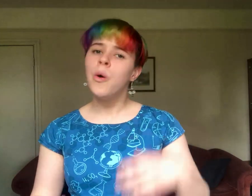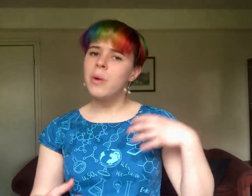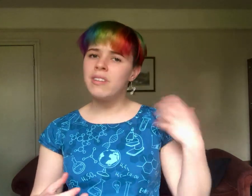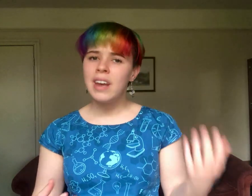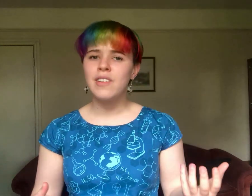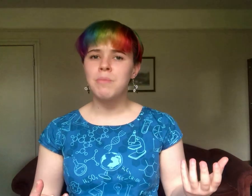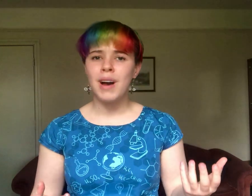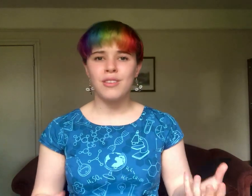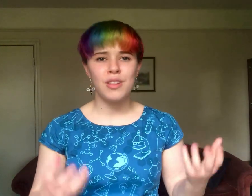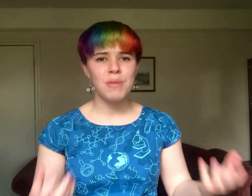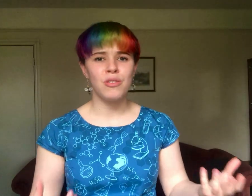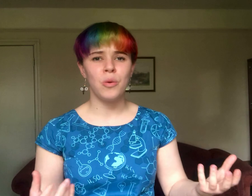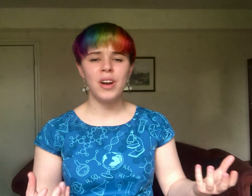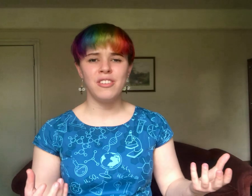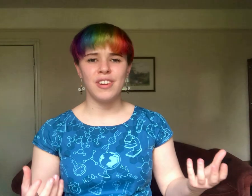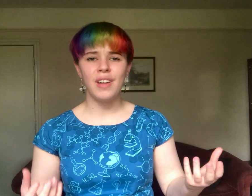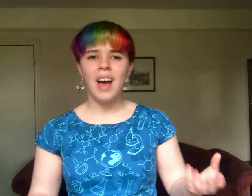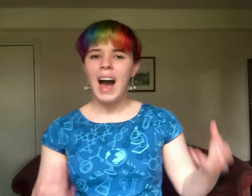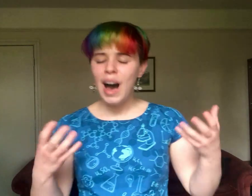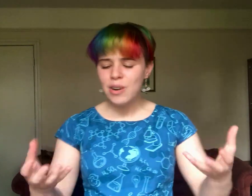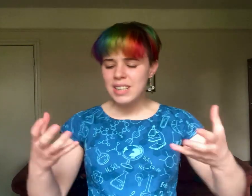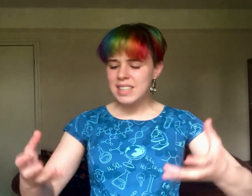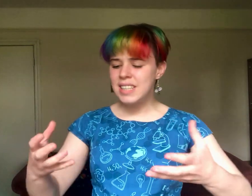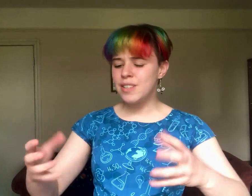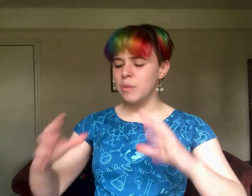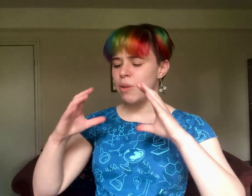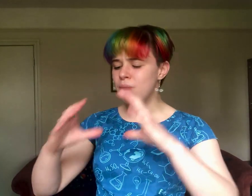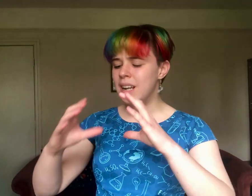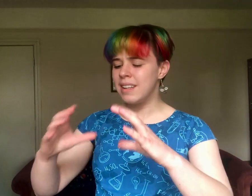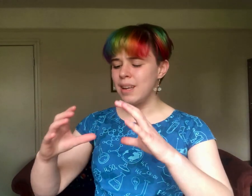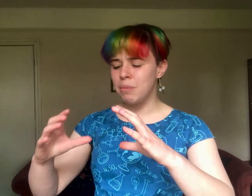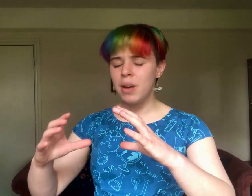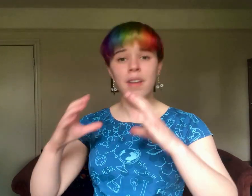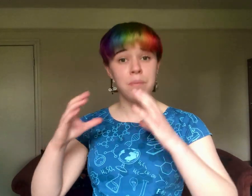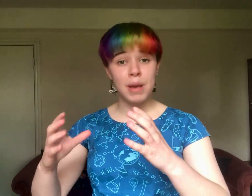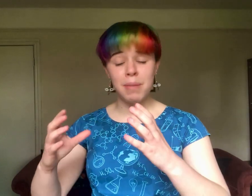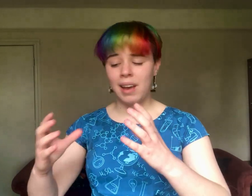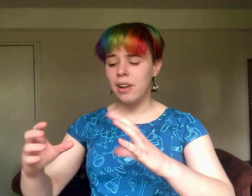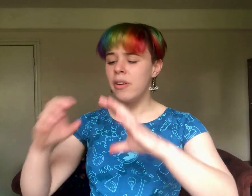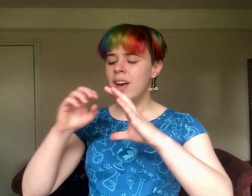which takes us back to the original question: how can I see something really dim (the beam halo)